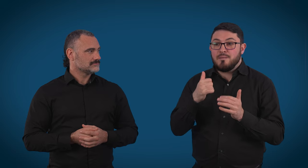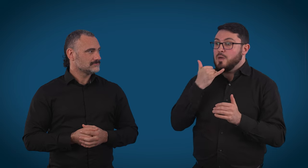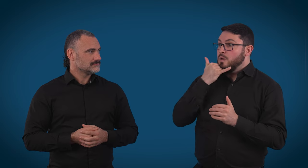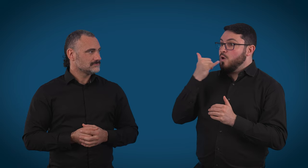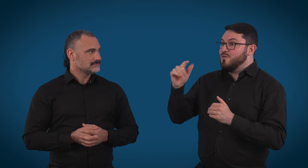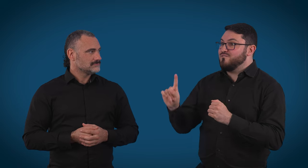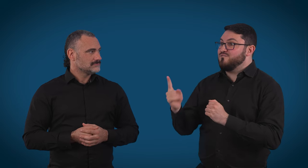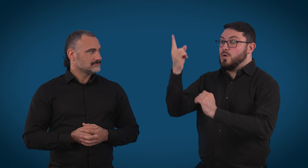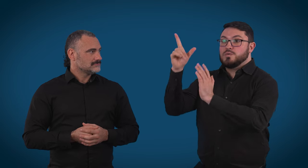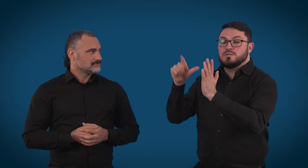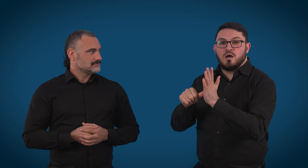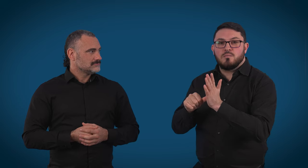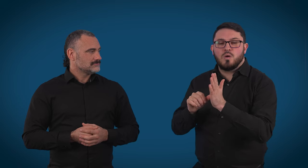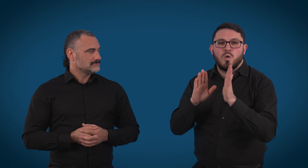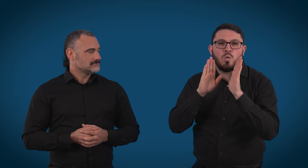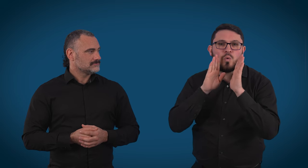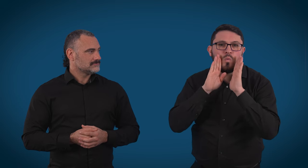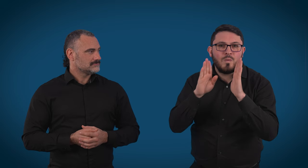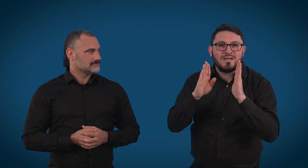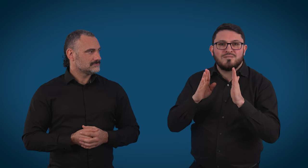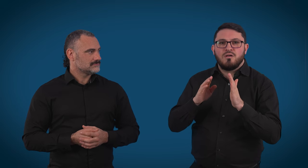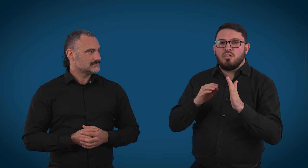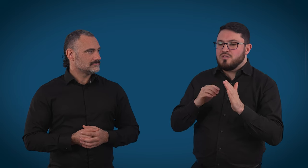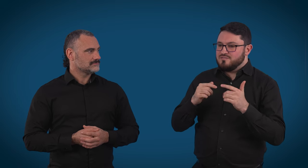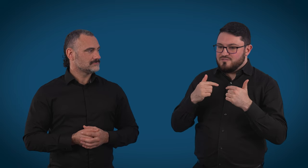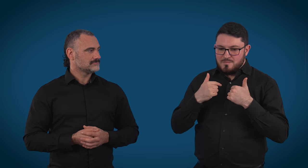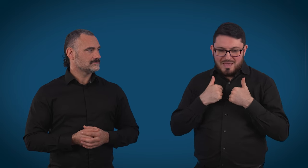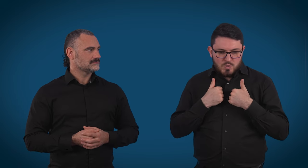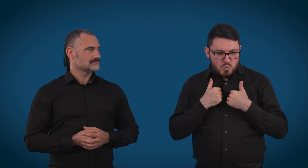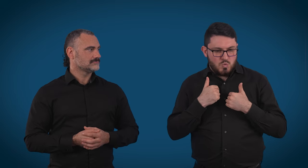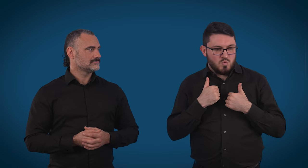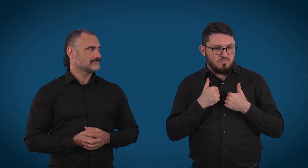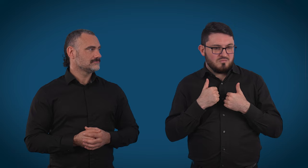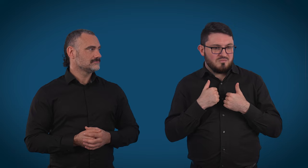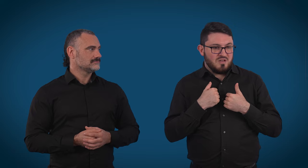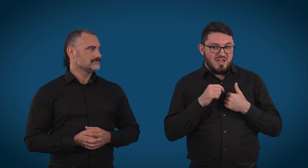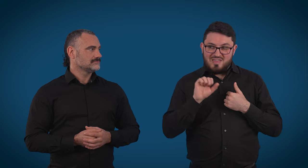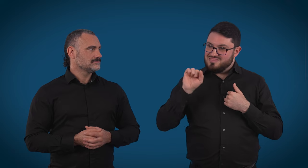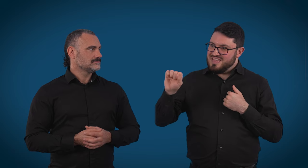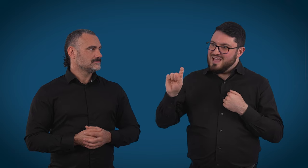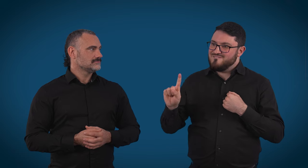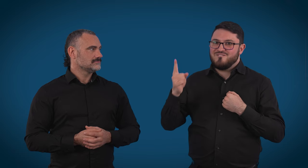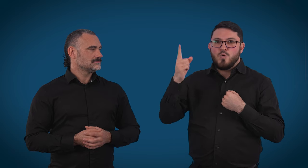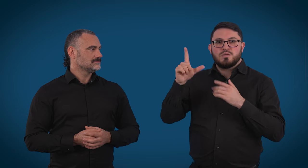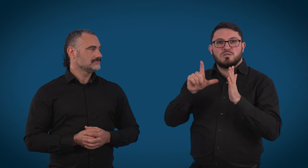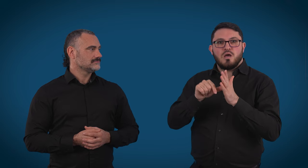may have never received a call from us. So, it's always so wonderful to get a call or be there for